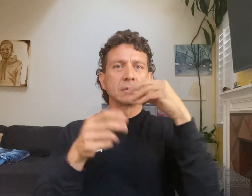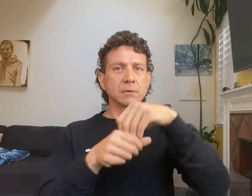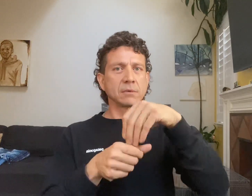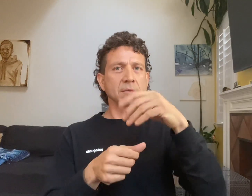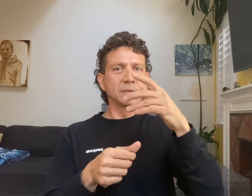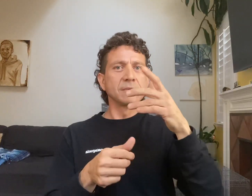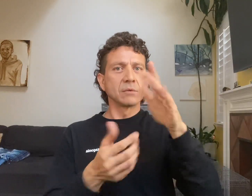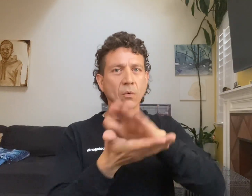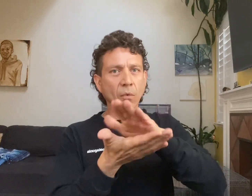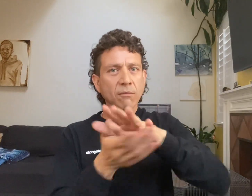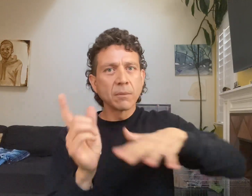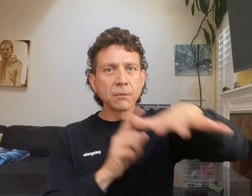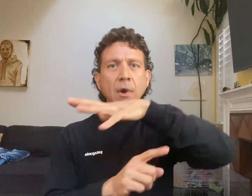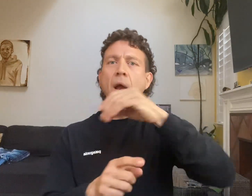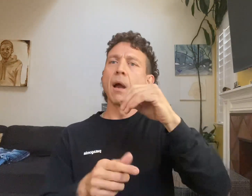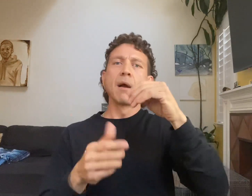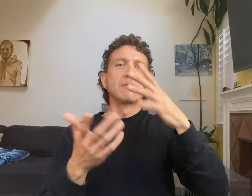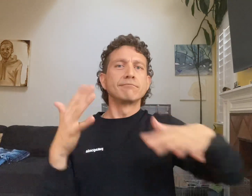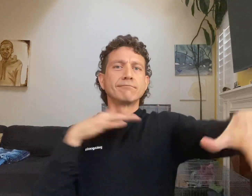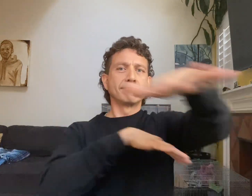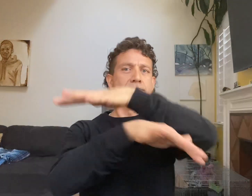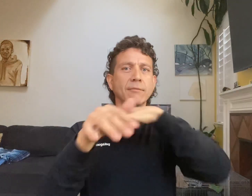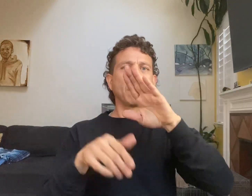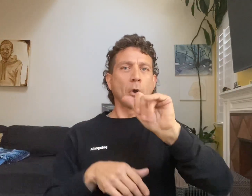and your visibility in the Deaf Bay Area school community